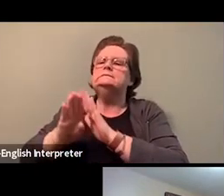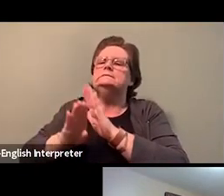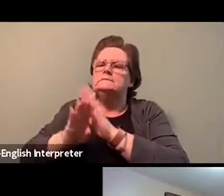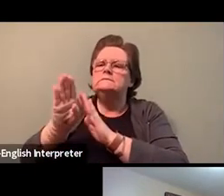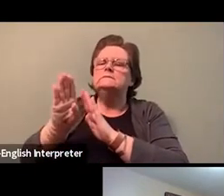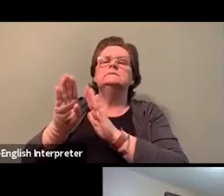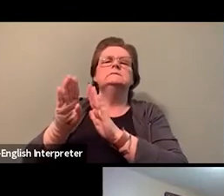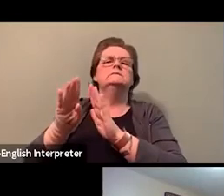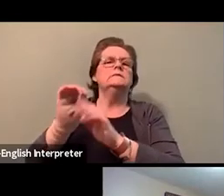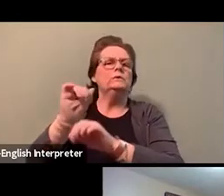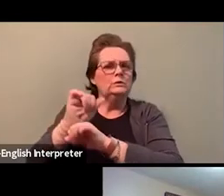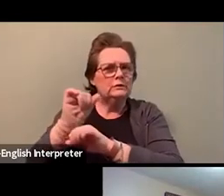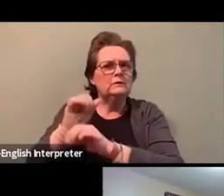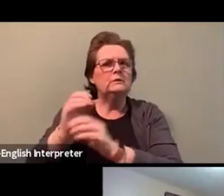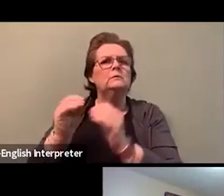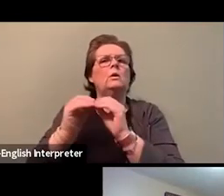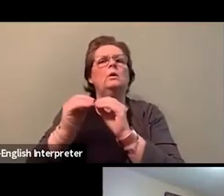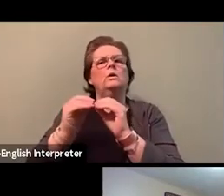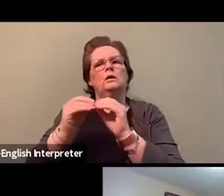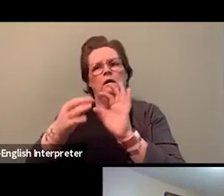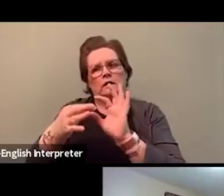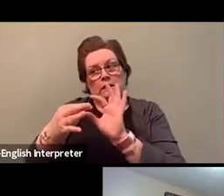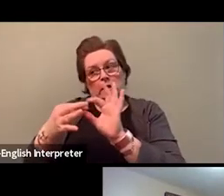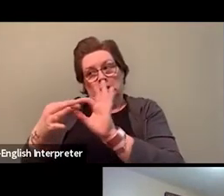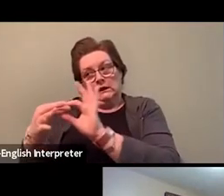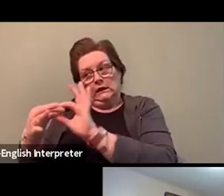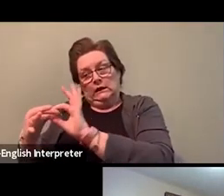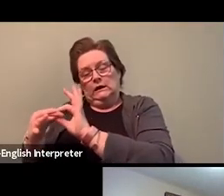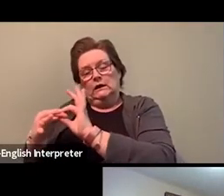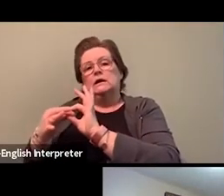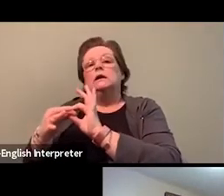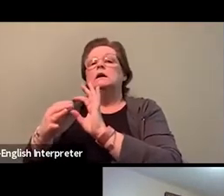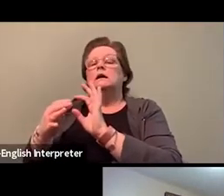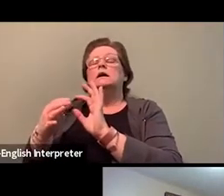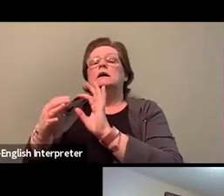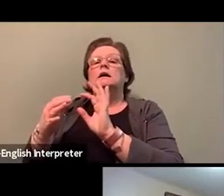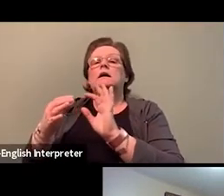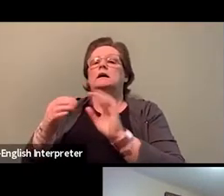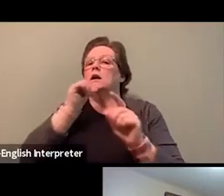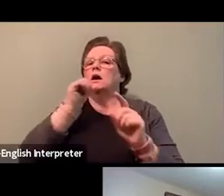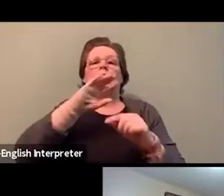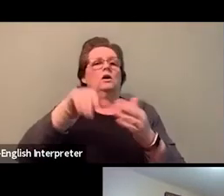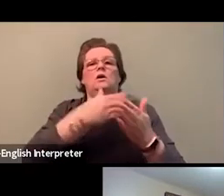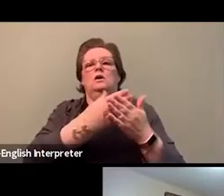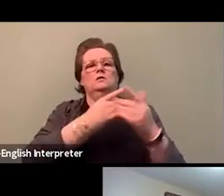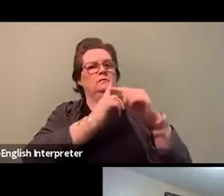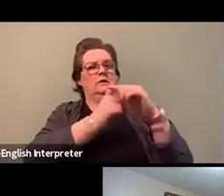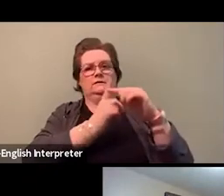But again, it's not all rainbows and sunshine. There are backlash, right? So one of the things that we've experienced,